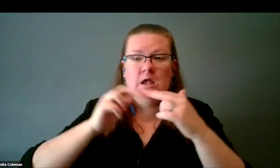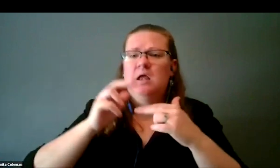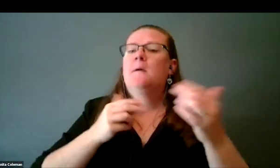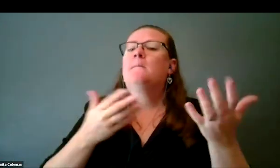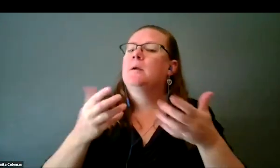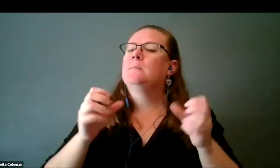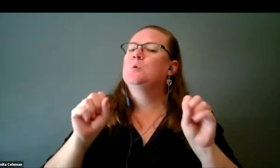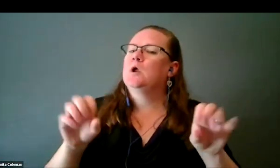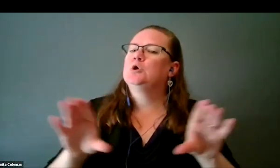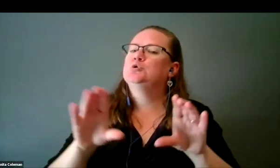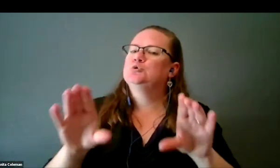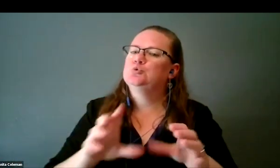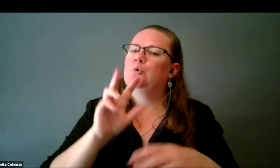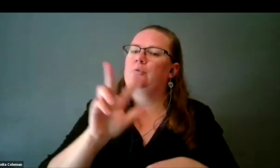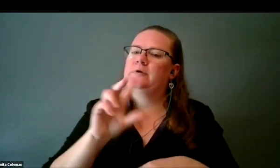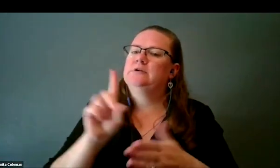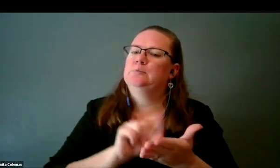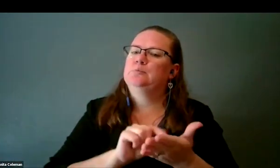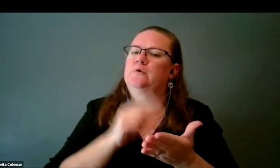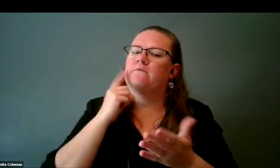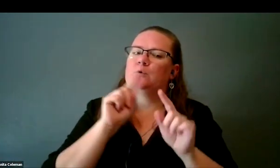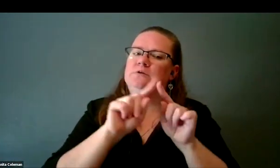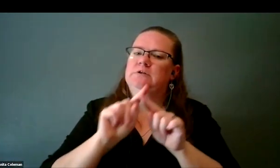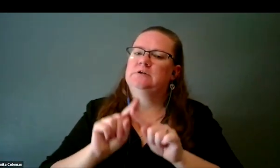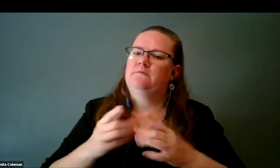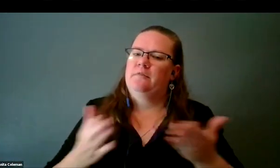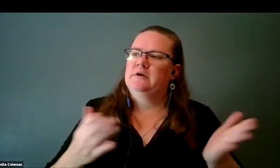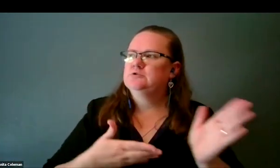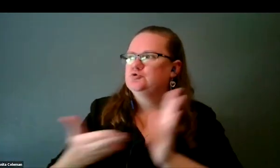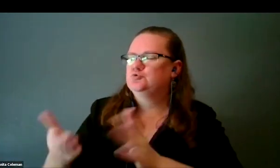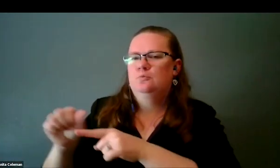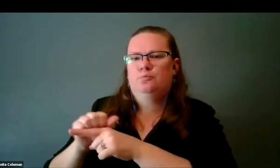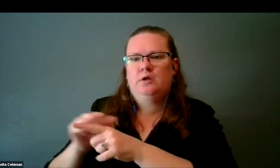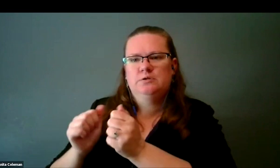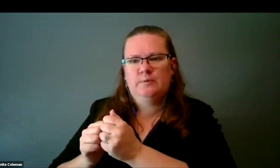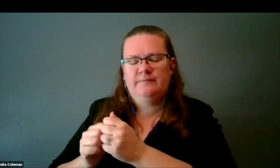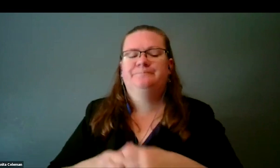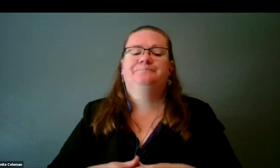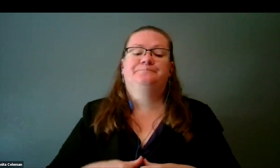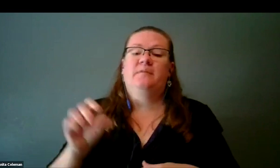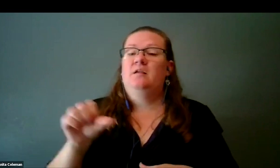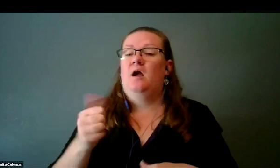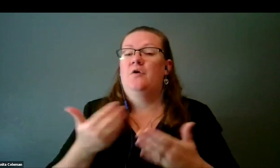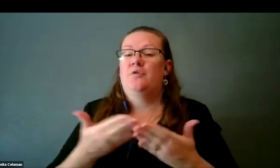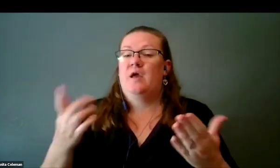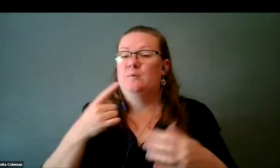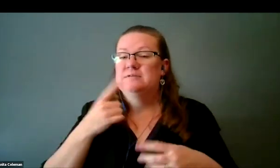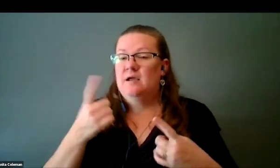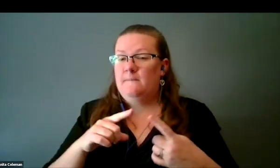of objects that will be encountered. I think there's that. The other thing I will say about space is that you probably all know